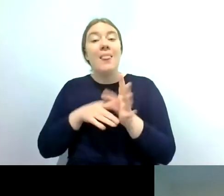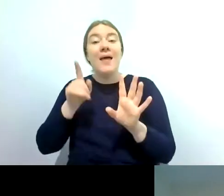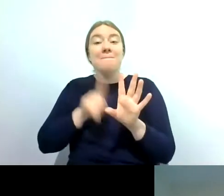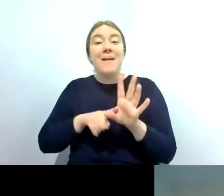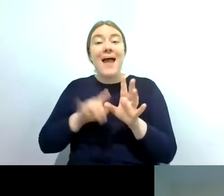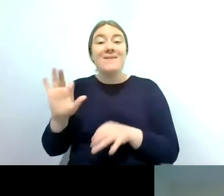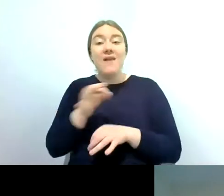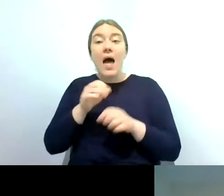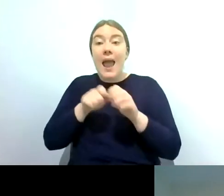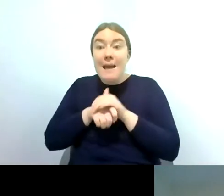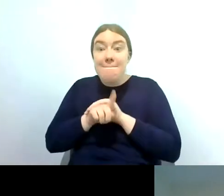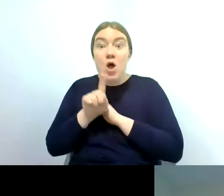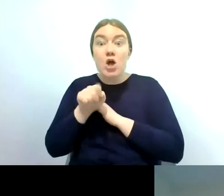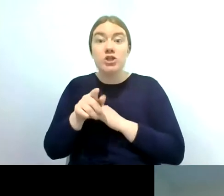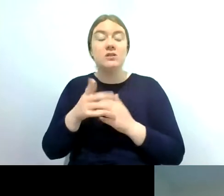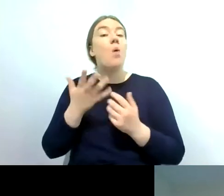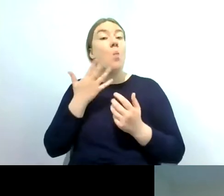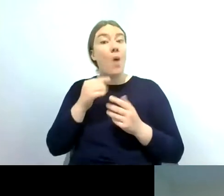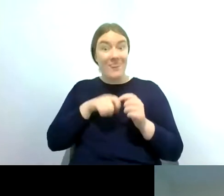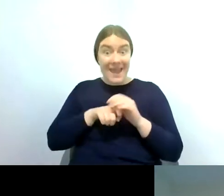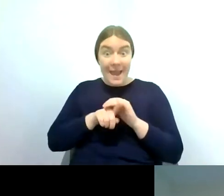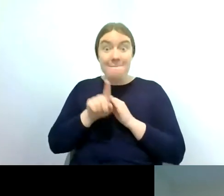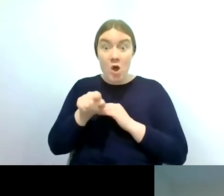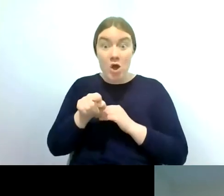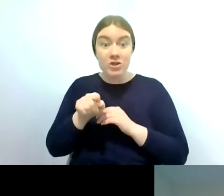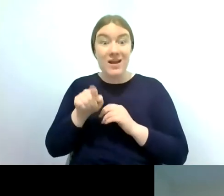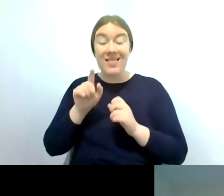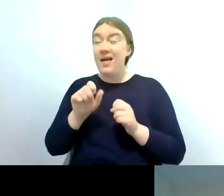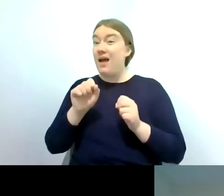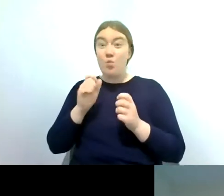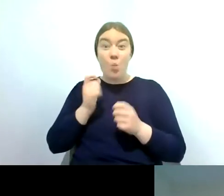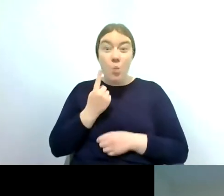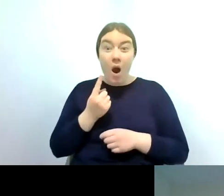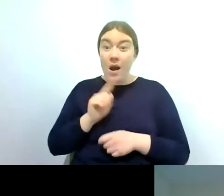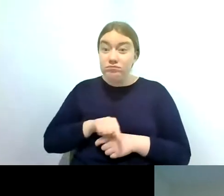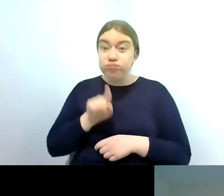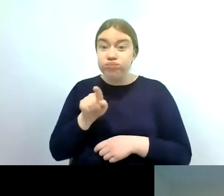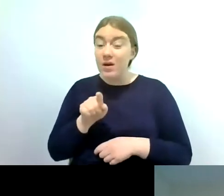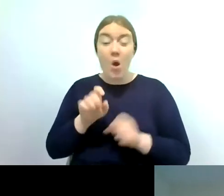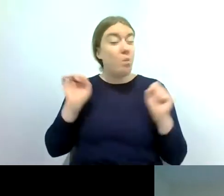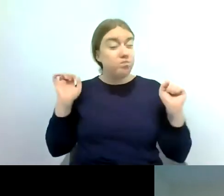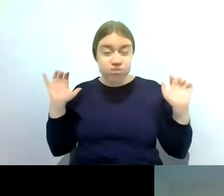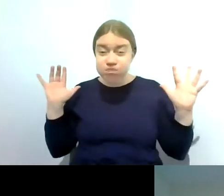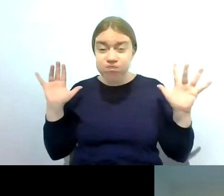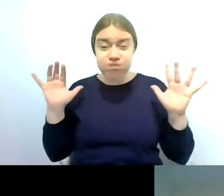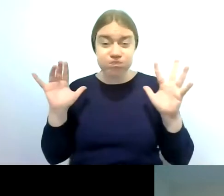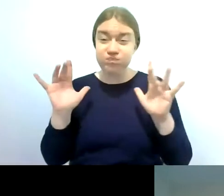so when mayflies emerge they emerge in their hundreds and you will see typically emergence